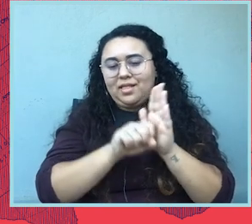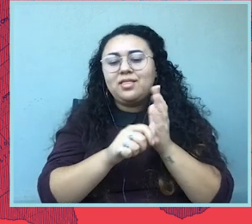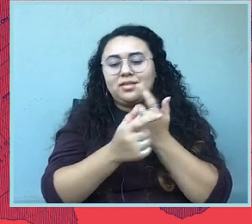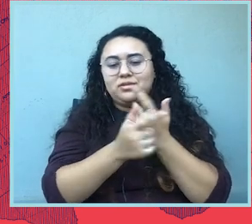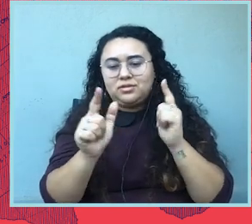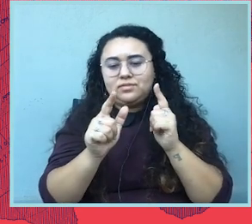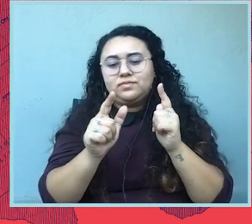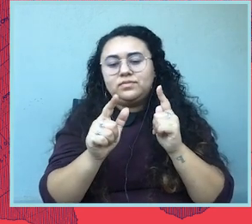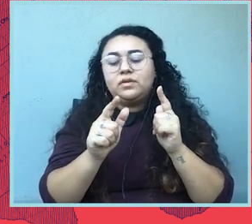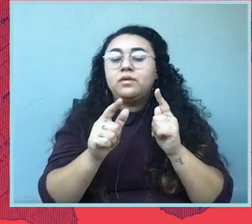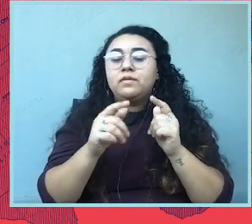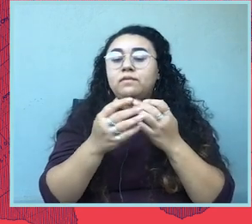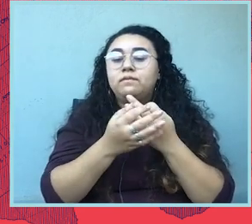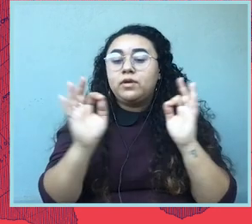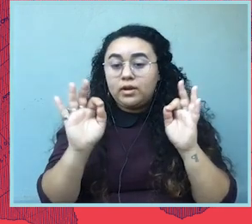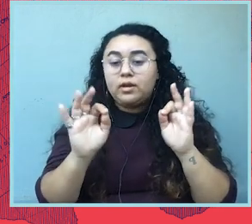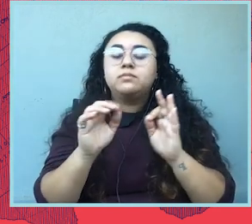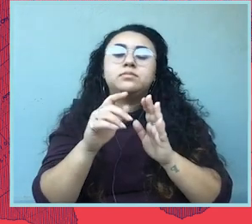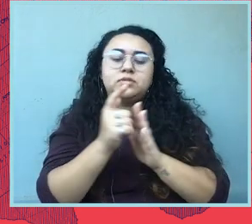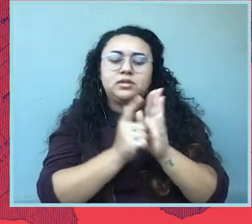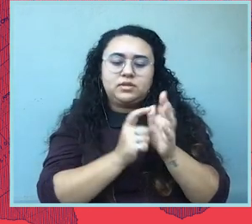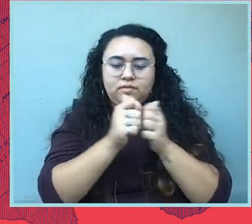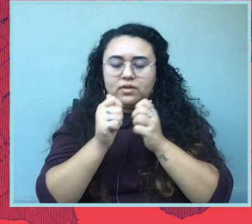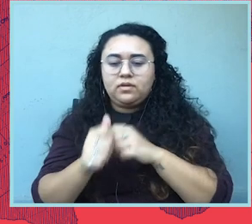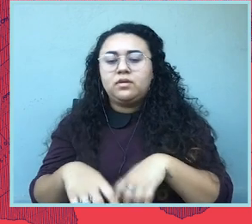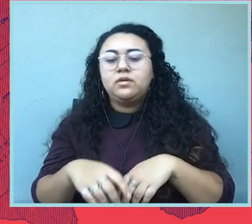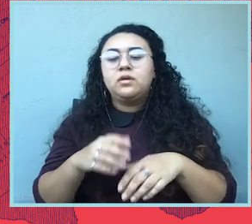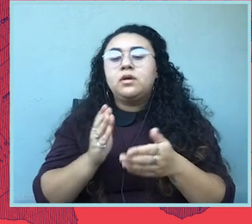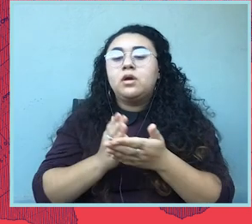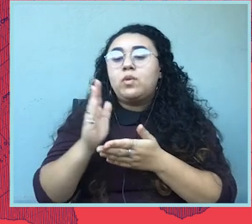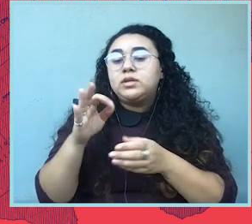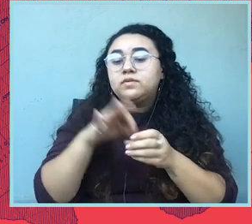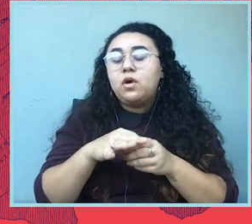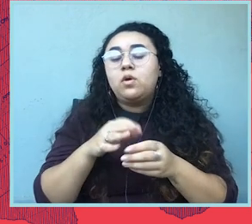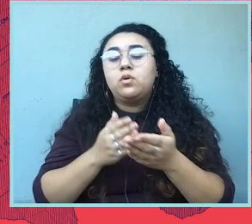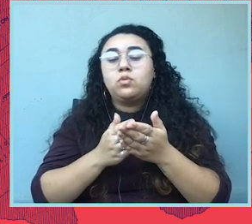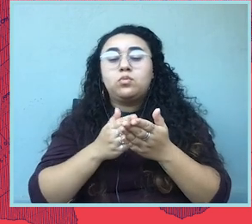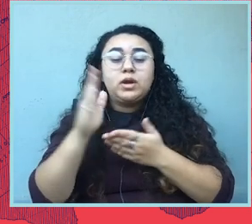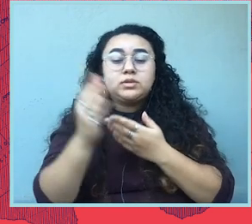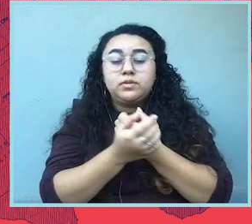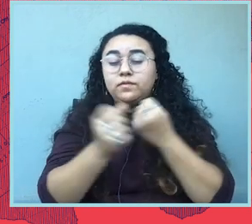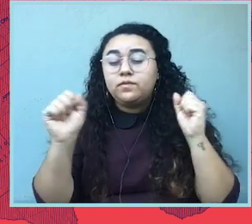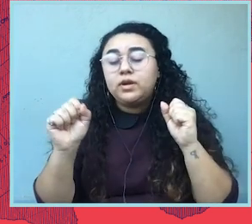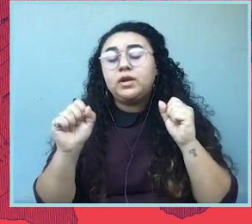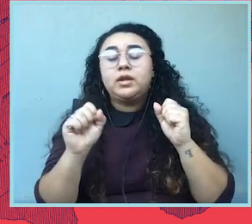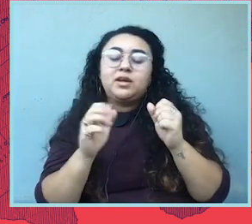on our right to abortion care, our right to vote and our right to be free of discrimination based on gender identity.